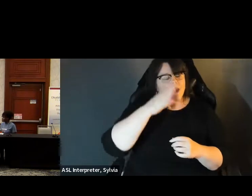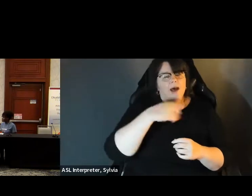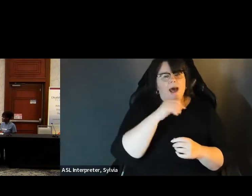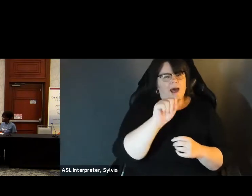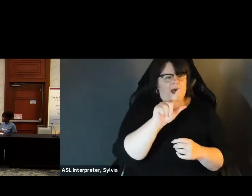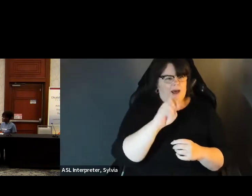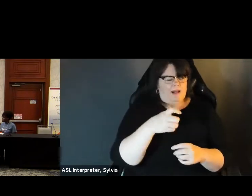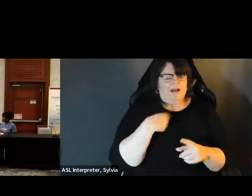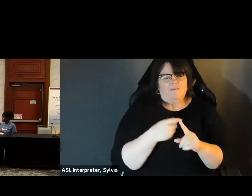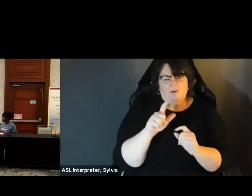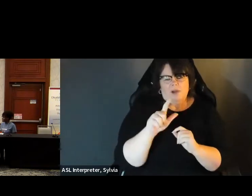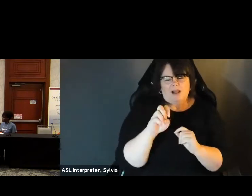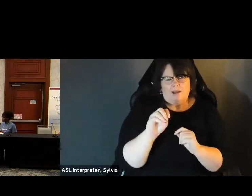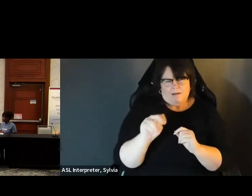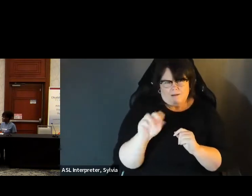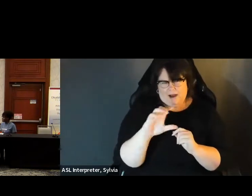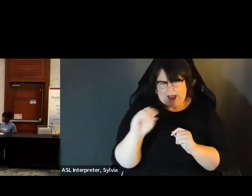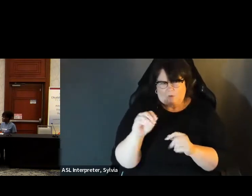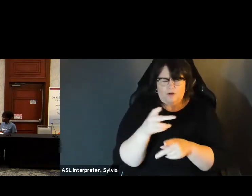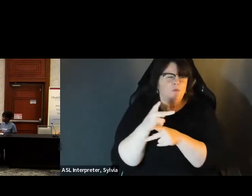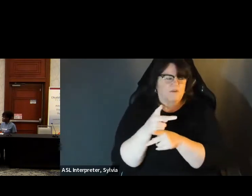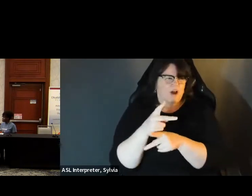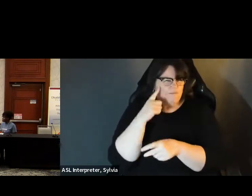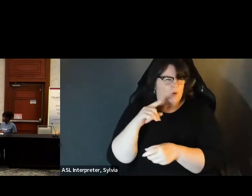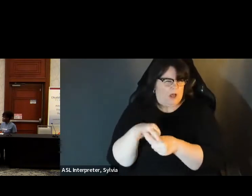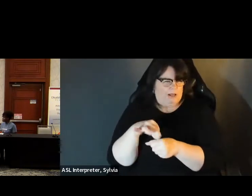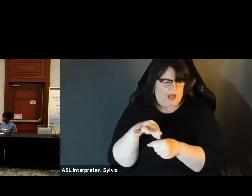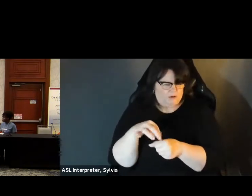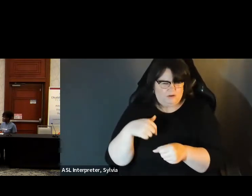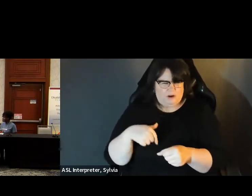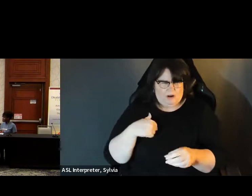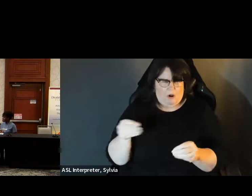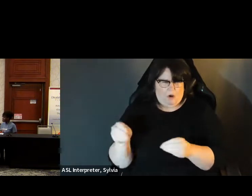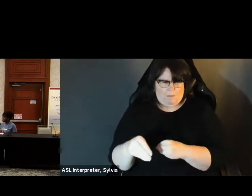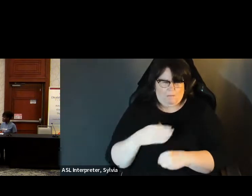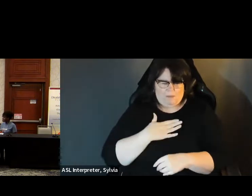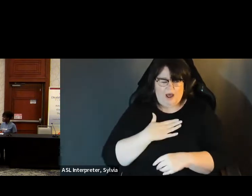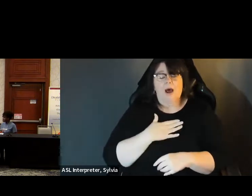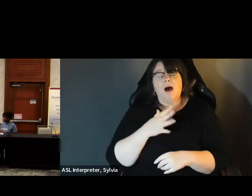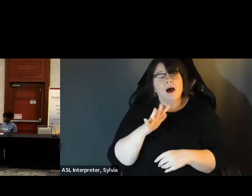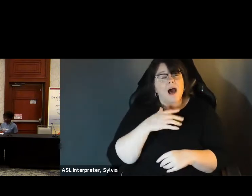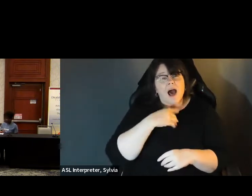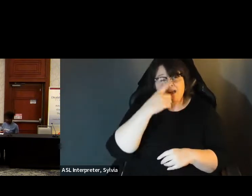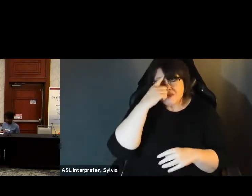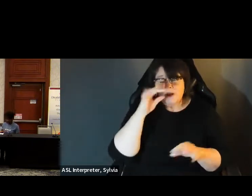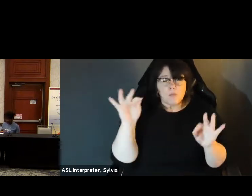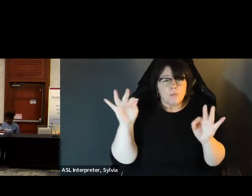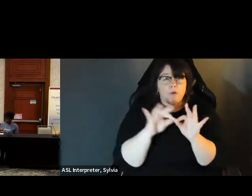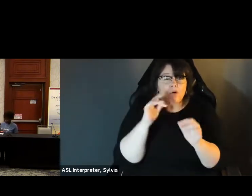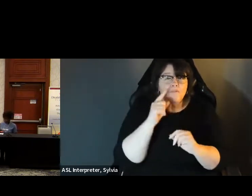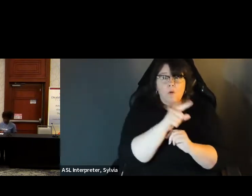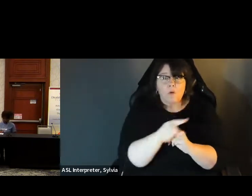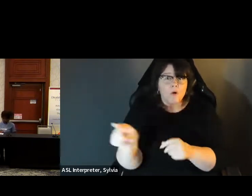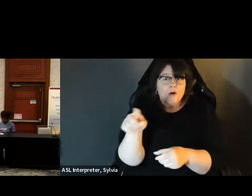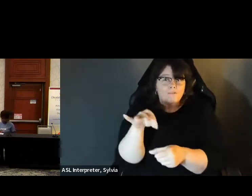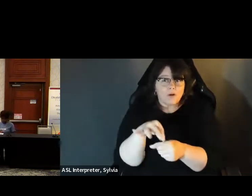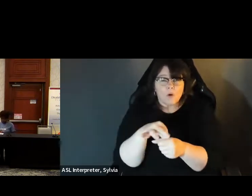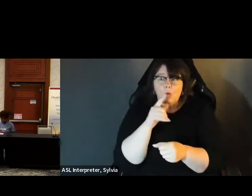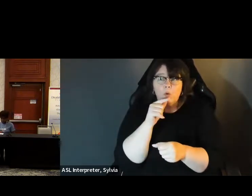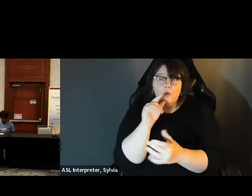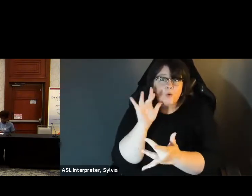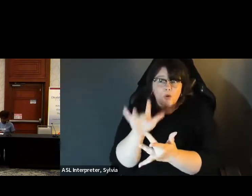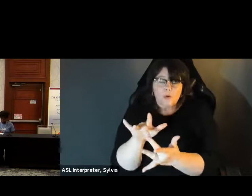I would just really wanna stress that I think the most important point of contact for a voter would really be their local supervisor of elections office.